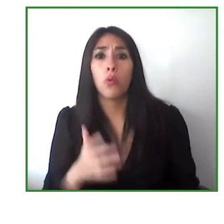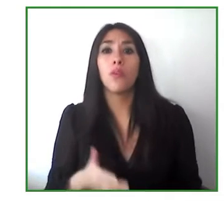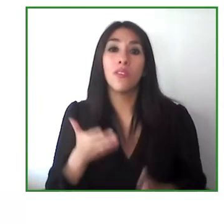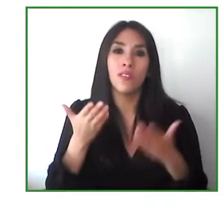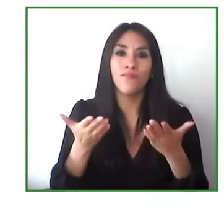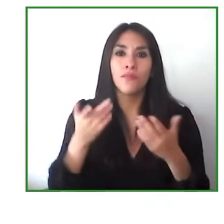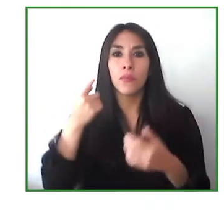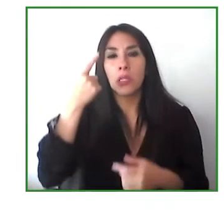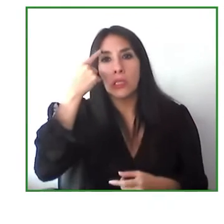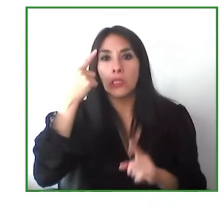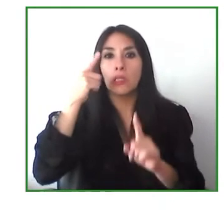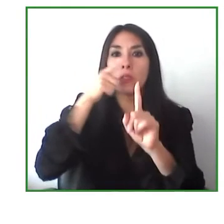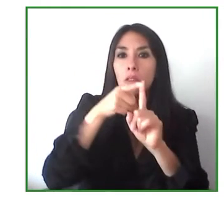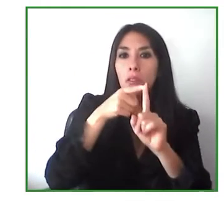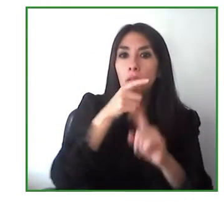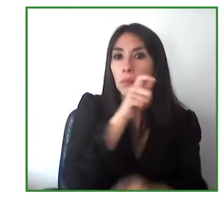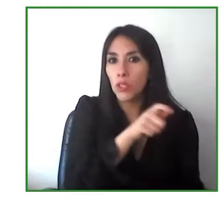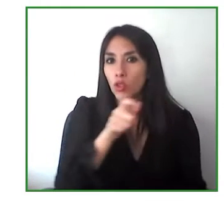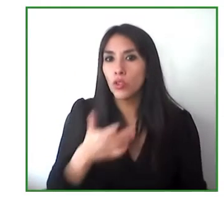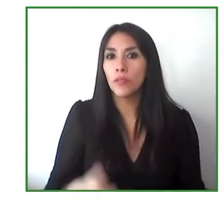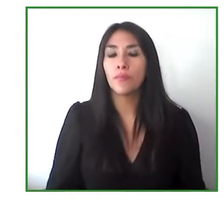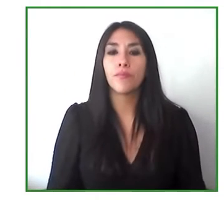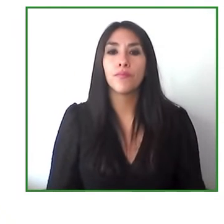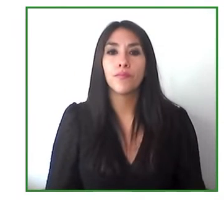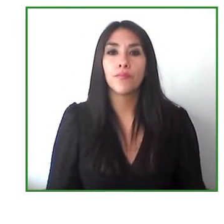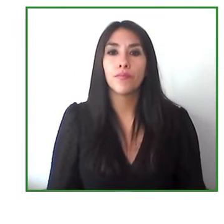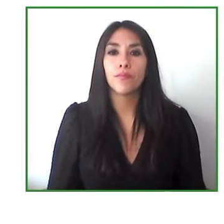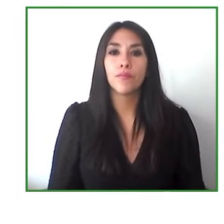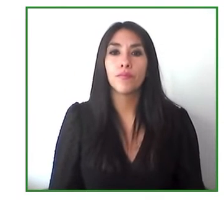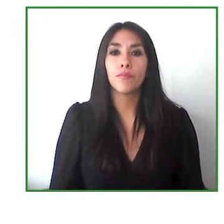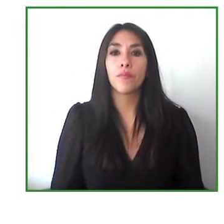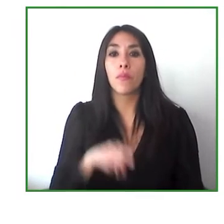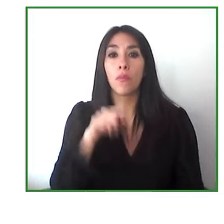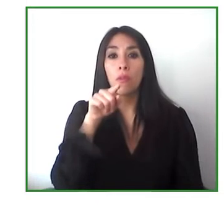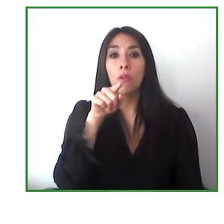of people the expectations companies or organizations